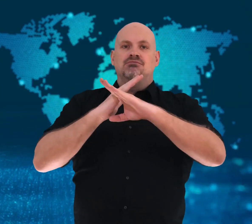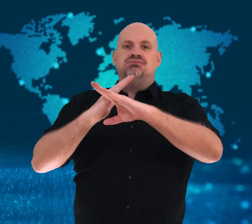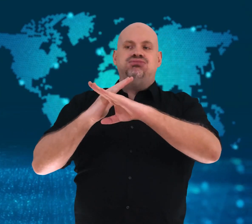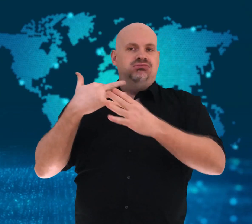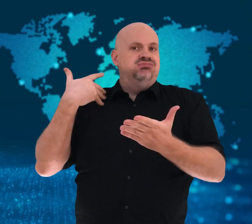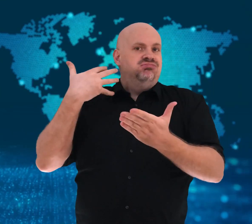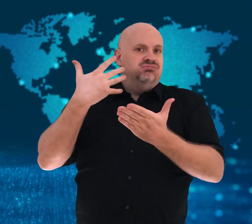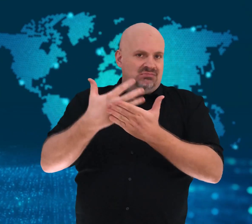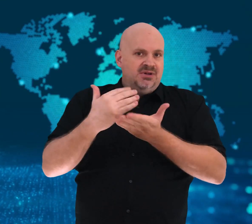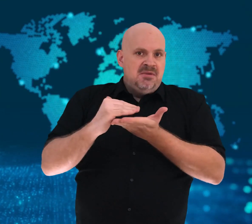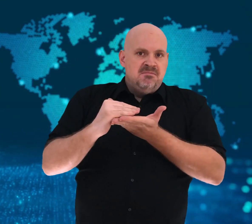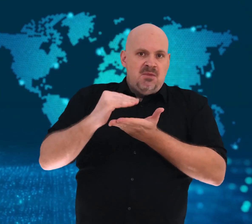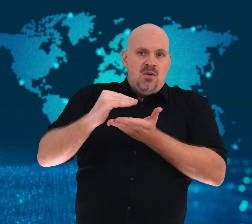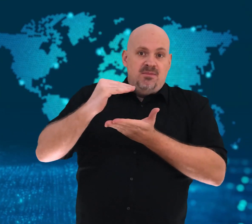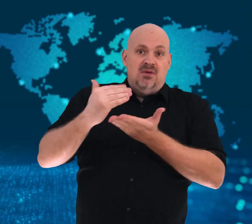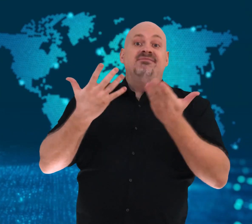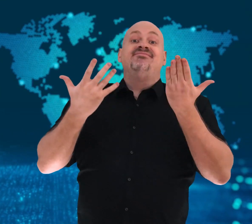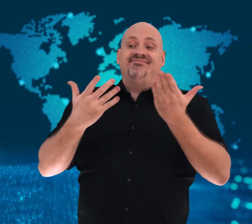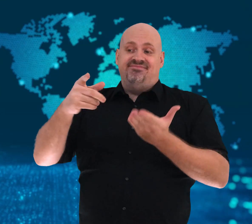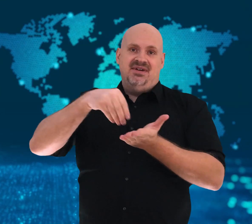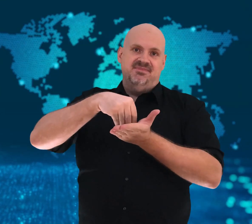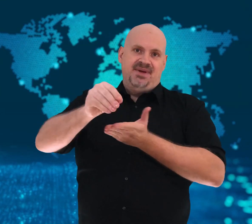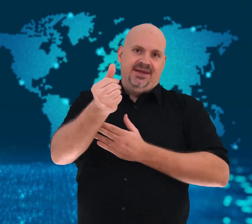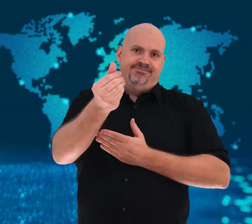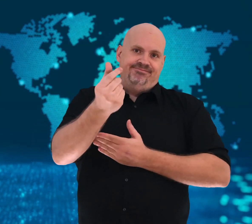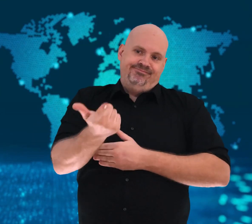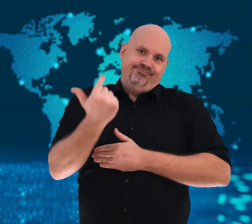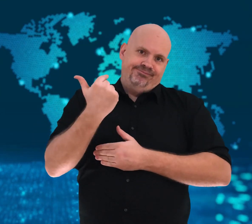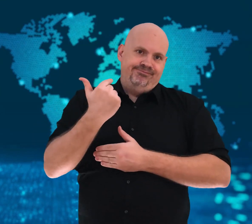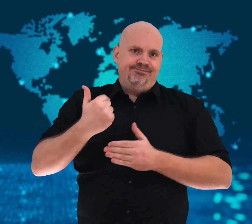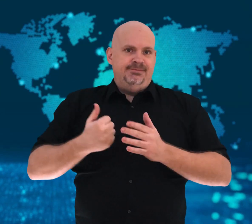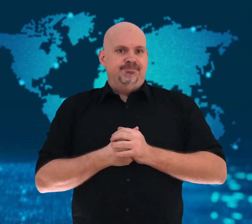Now they will also pay a fine.